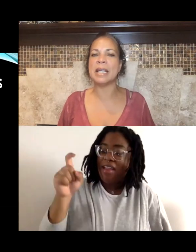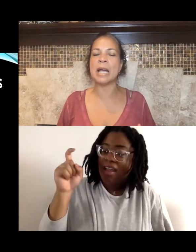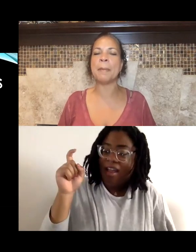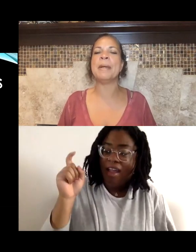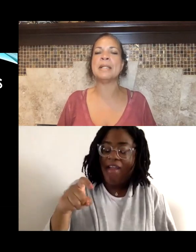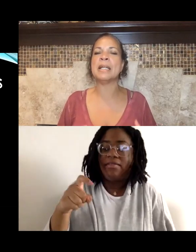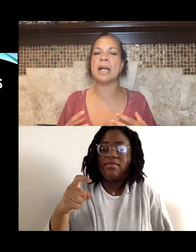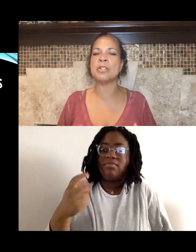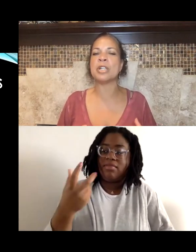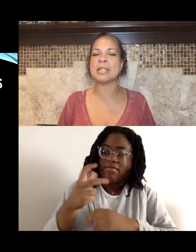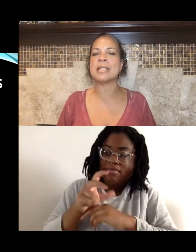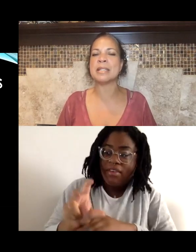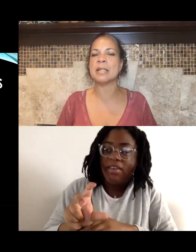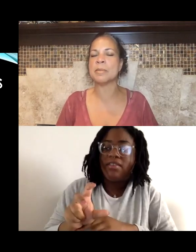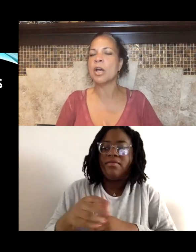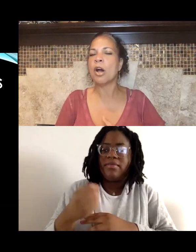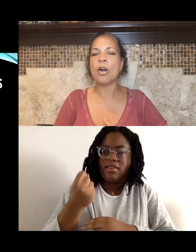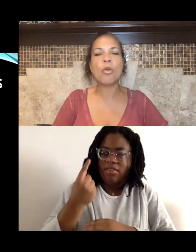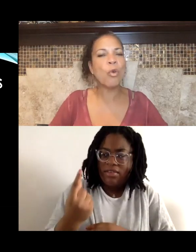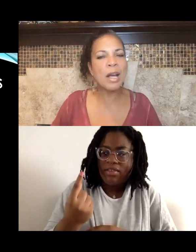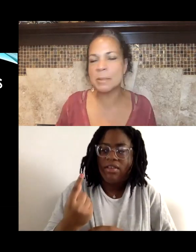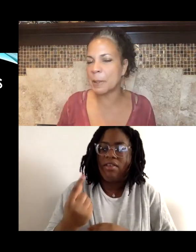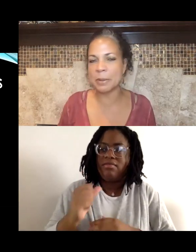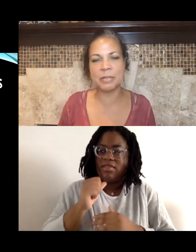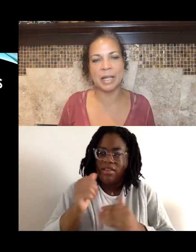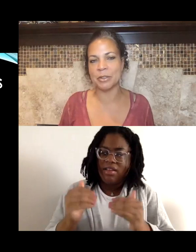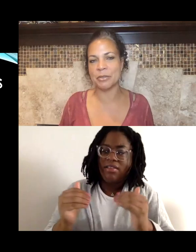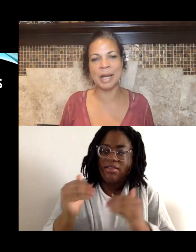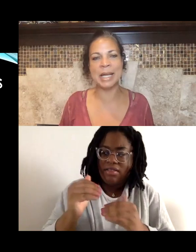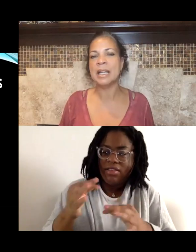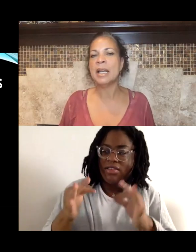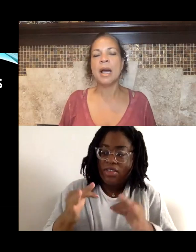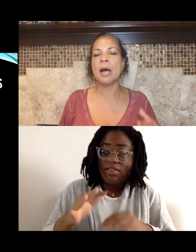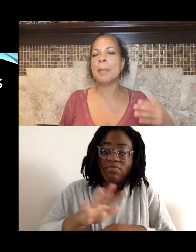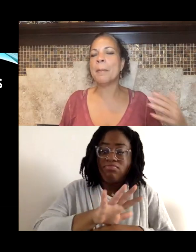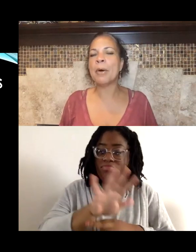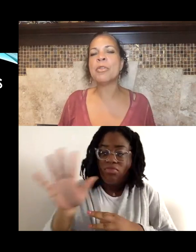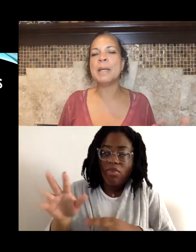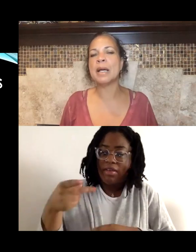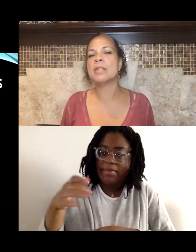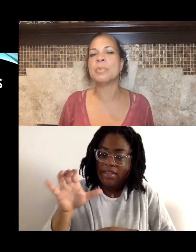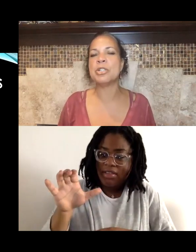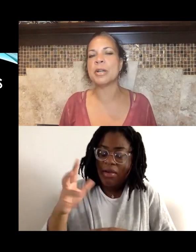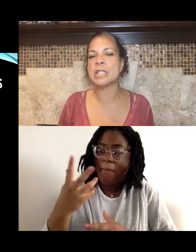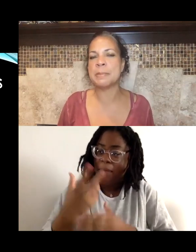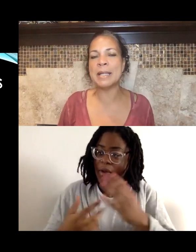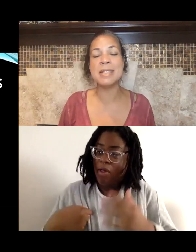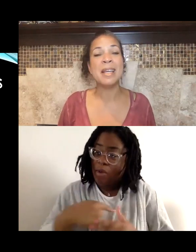in upending unjust systems across people of color, right. Both because we share space.